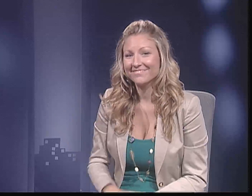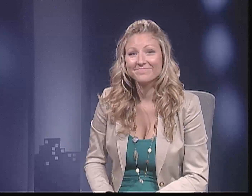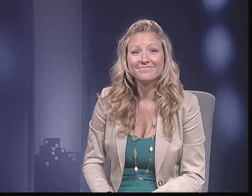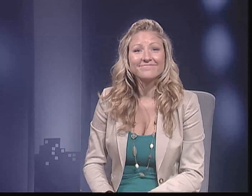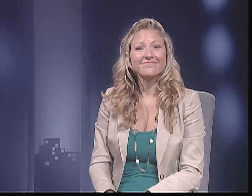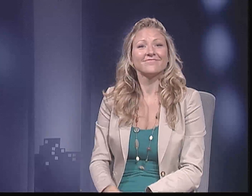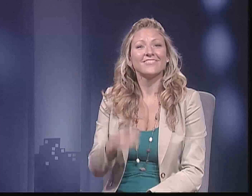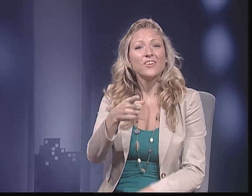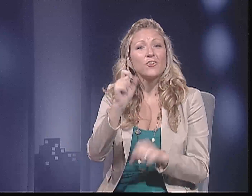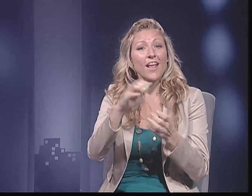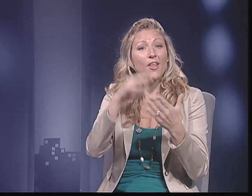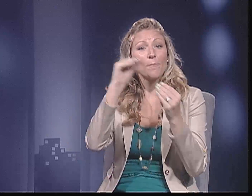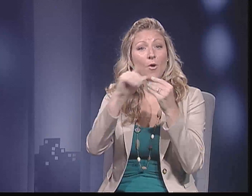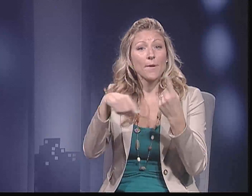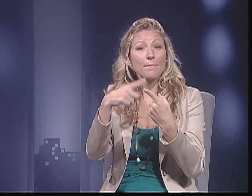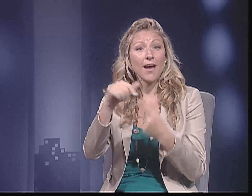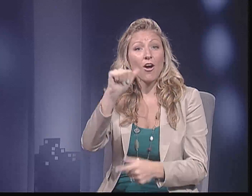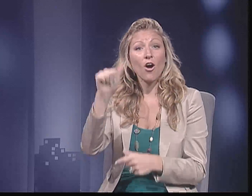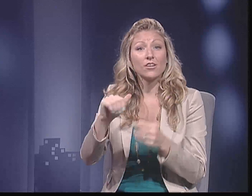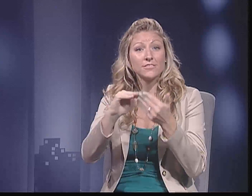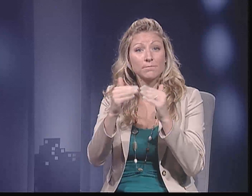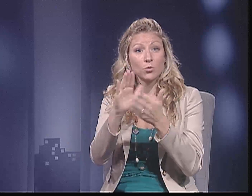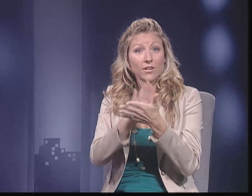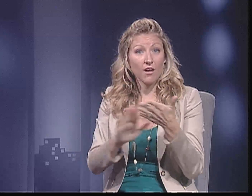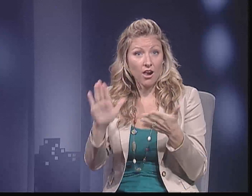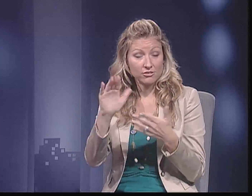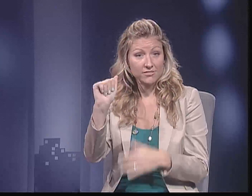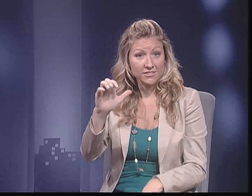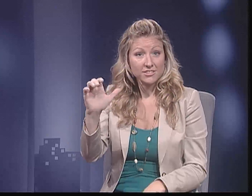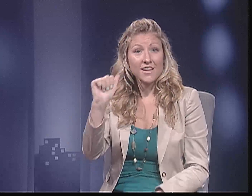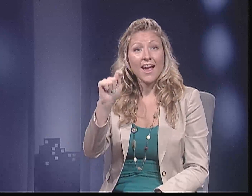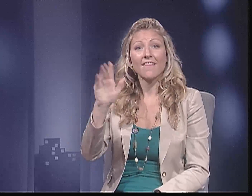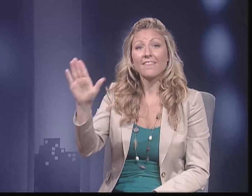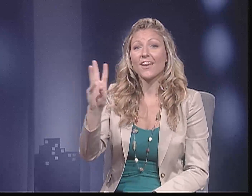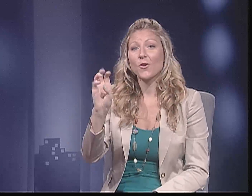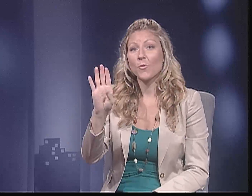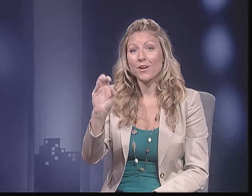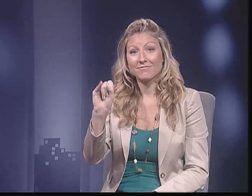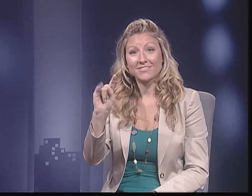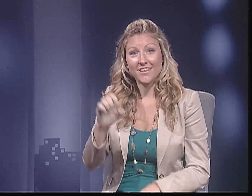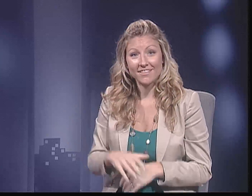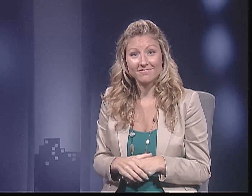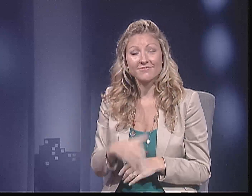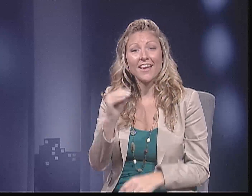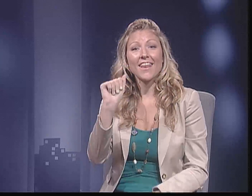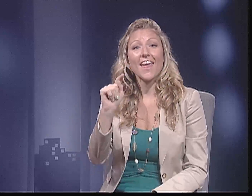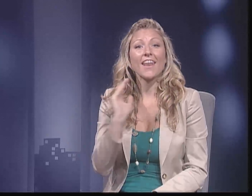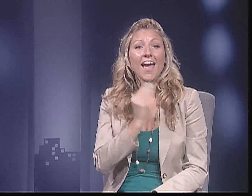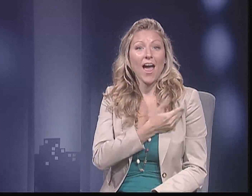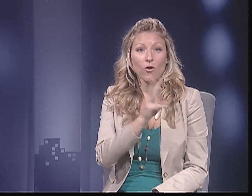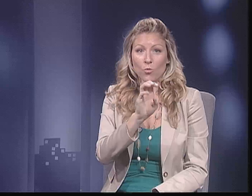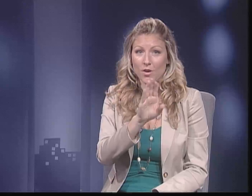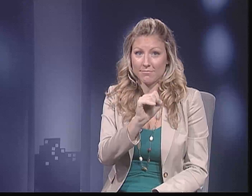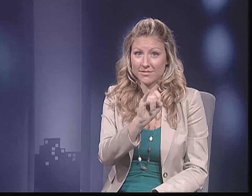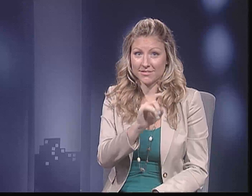Thank you for bringing that to us today and thank you for being with us here on ACCESS News. You can learn more about Austin Community College